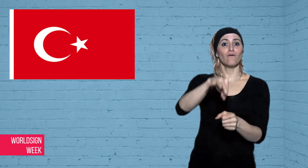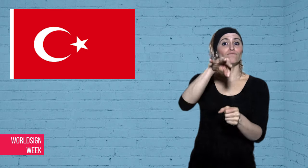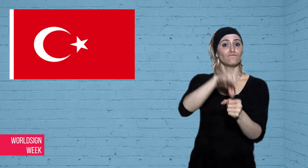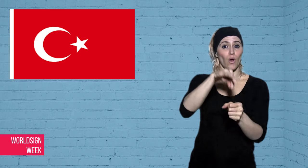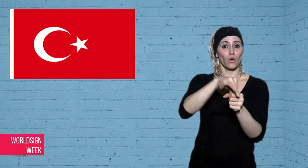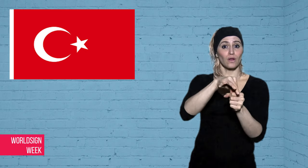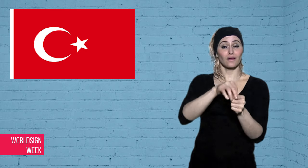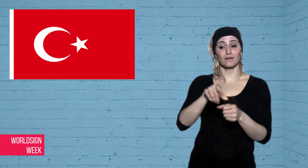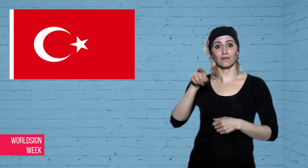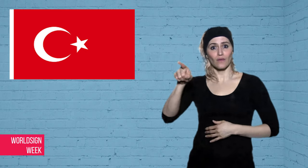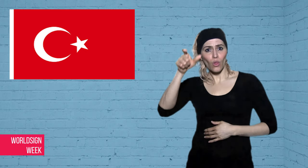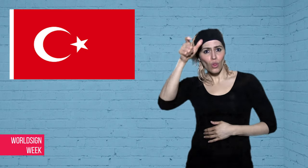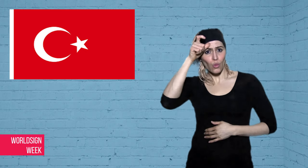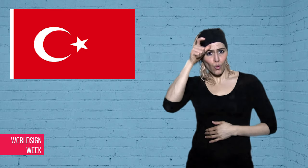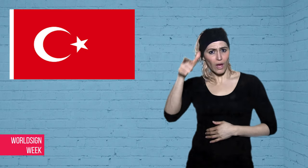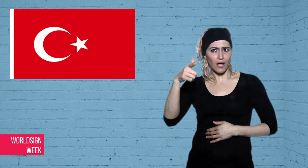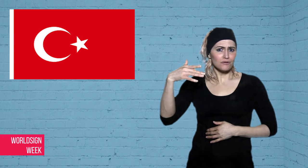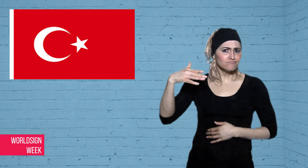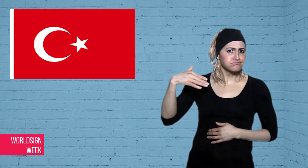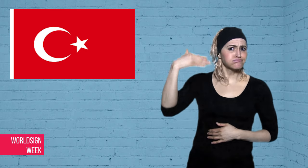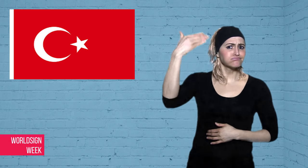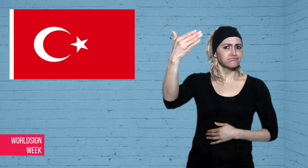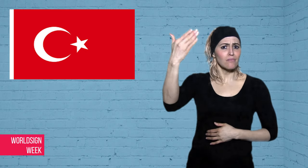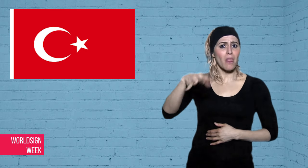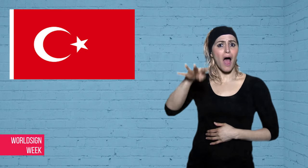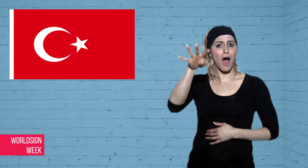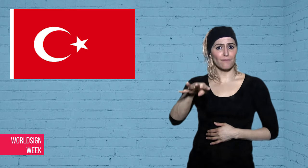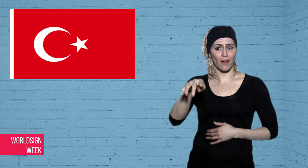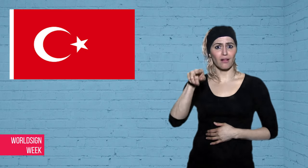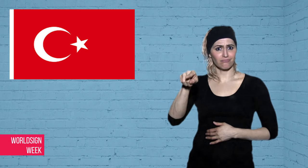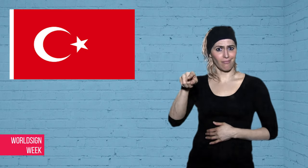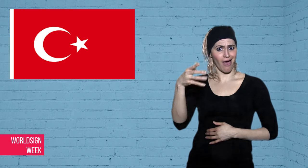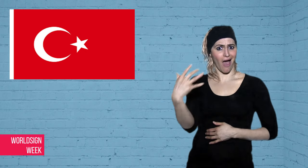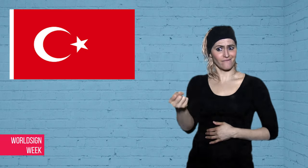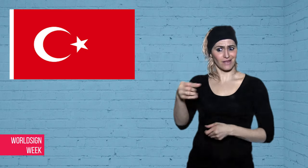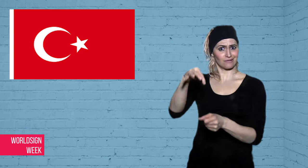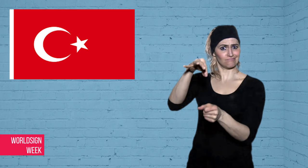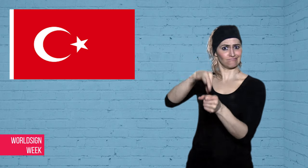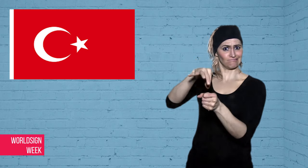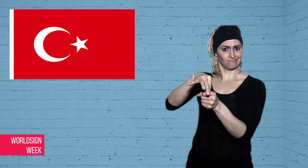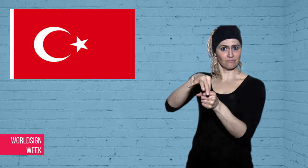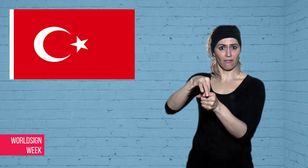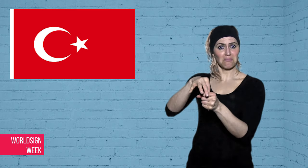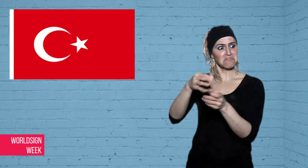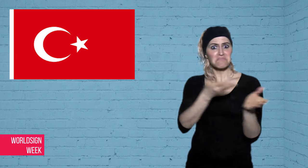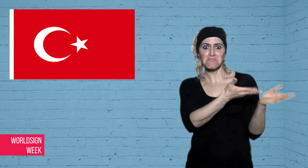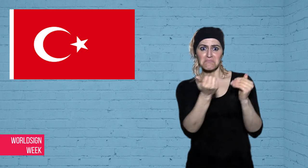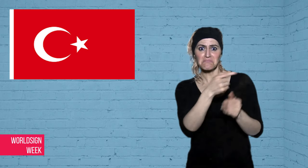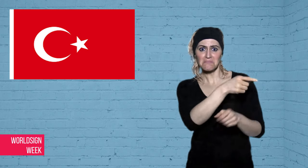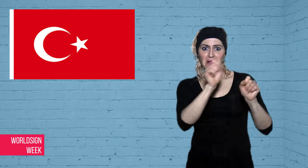scheduled for April. He wants to get